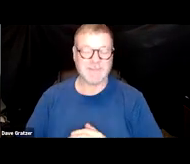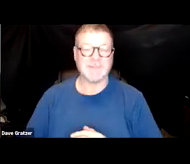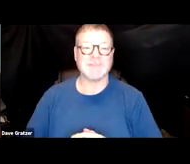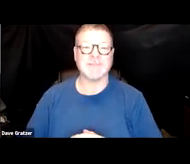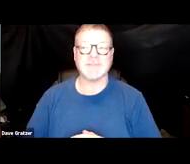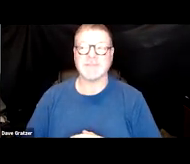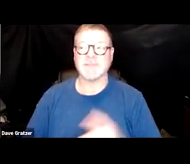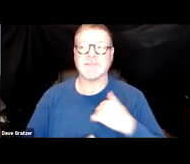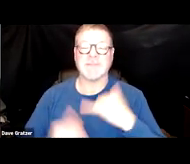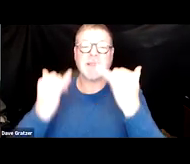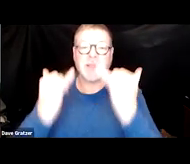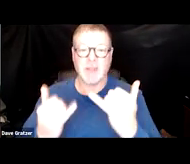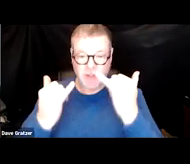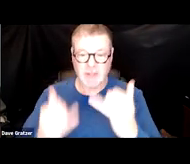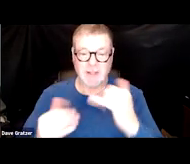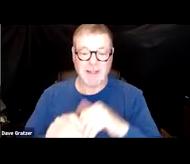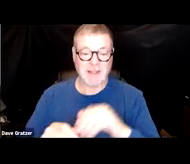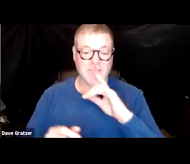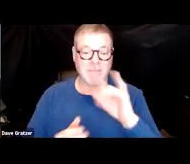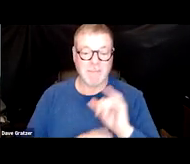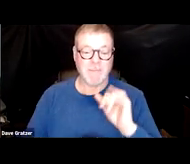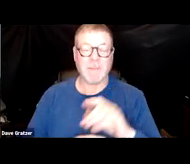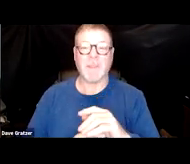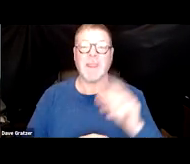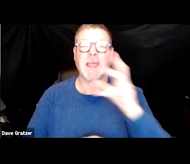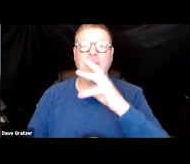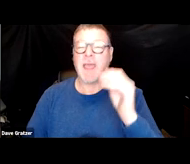I currently work at Veterans Leadership Program and I was hired about.